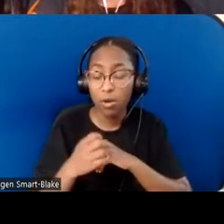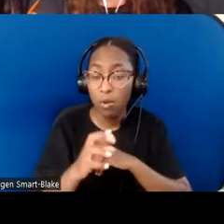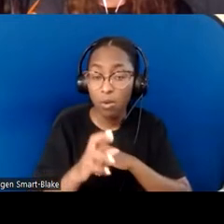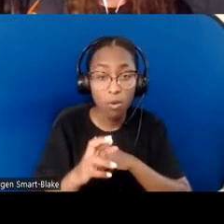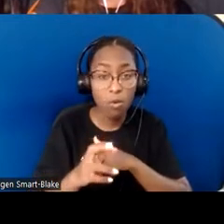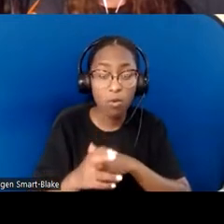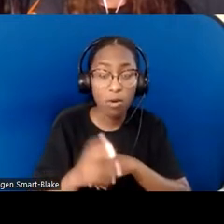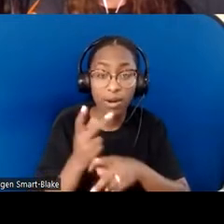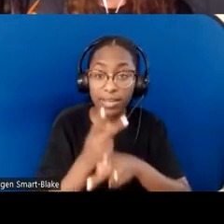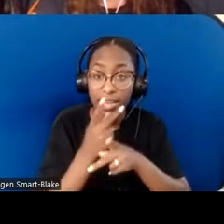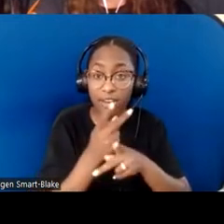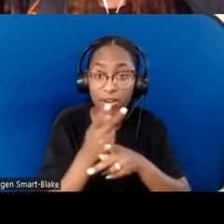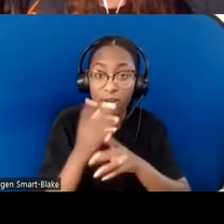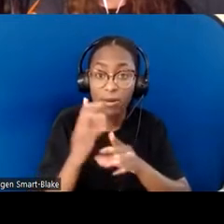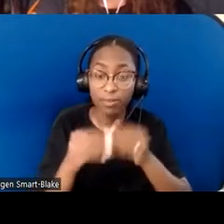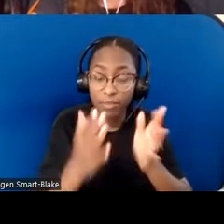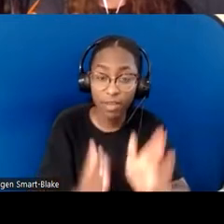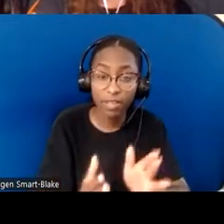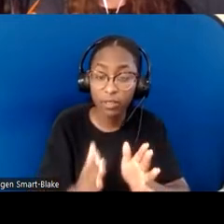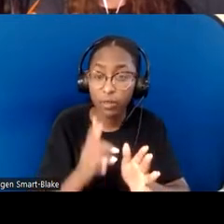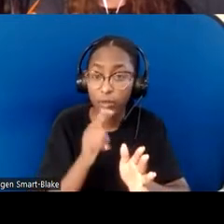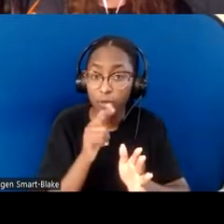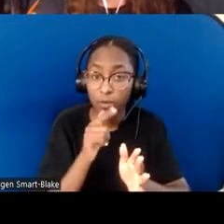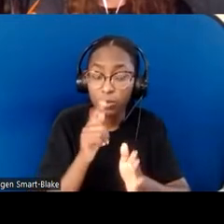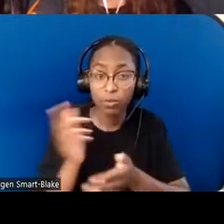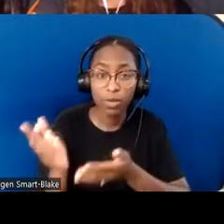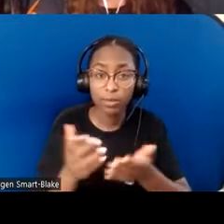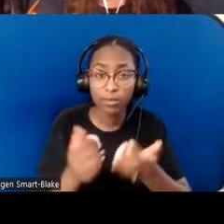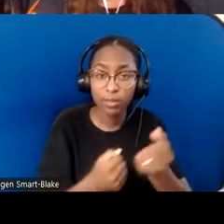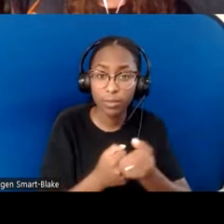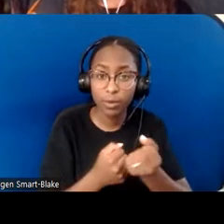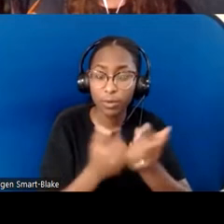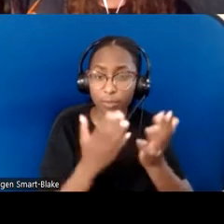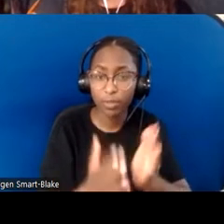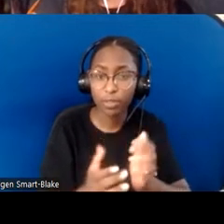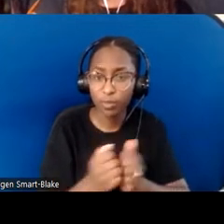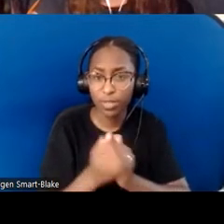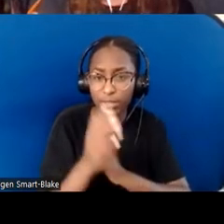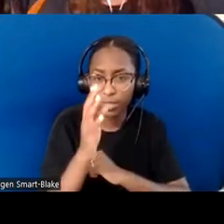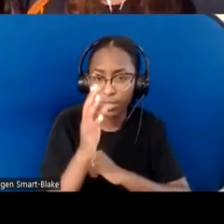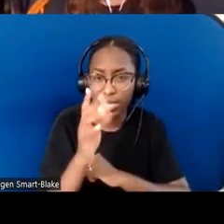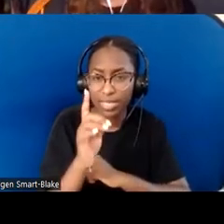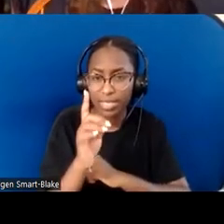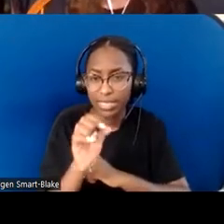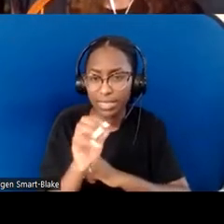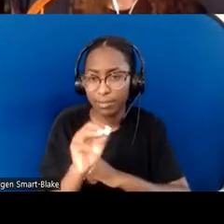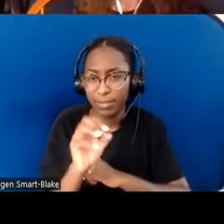of someone who comes and has dementia and will speak out. Another question was, "How do we ask those